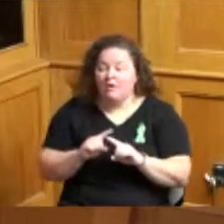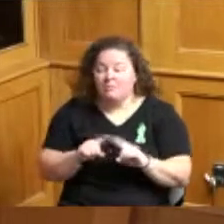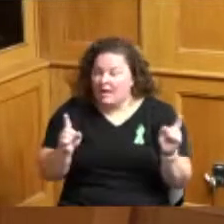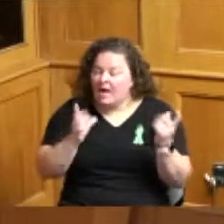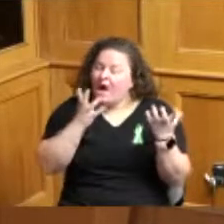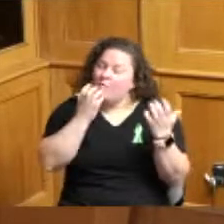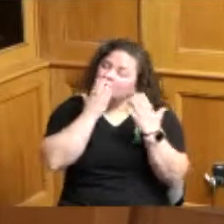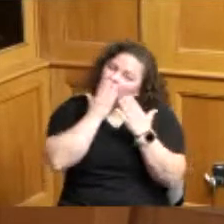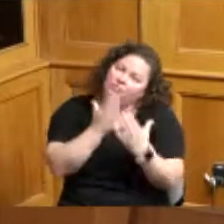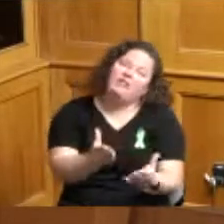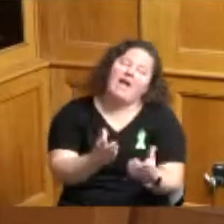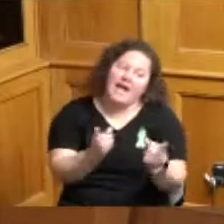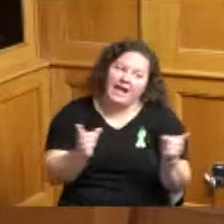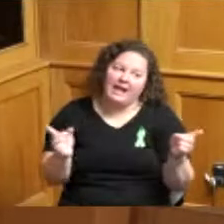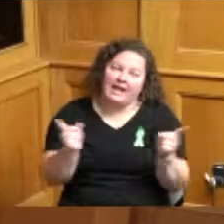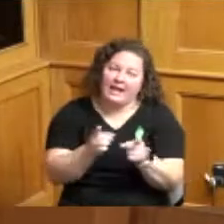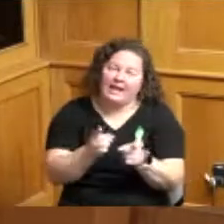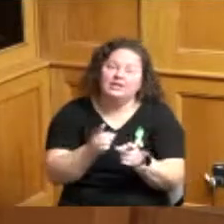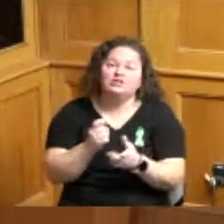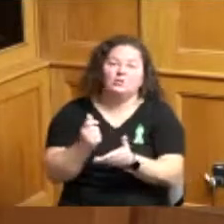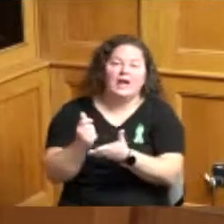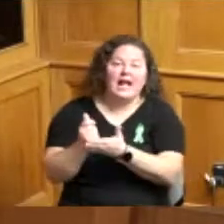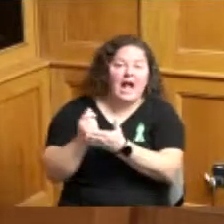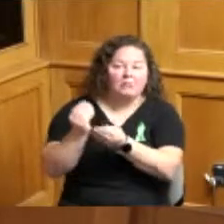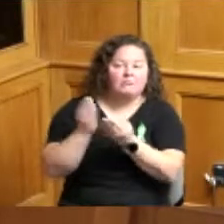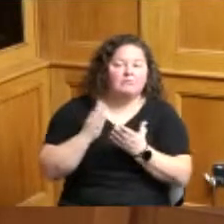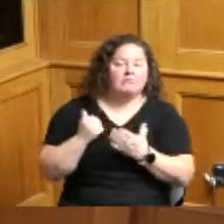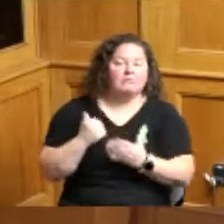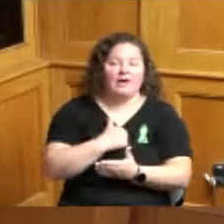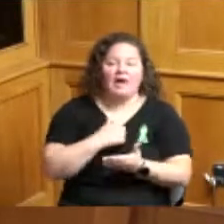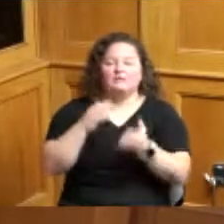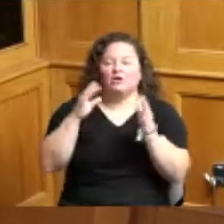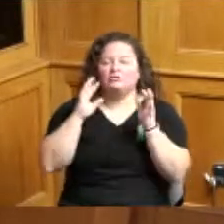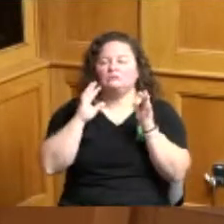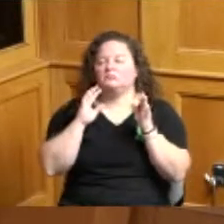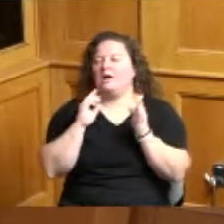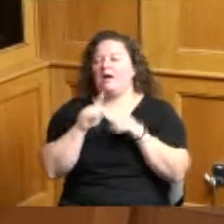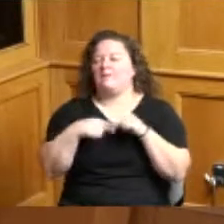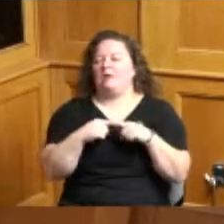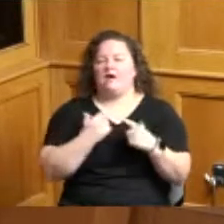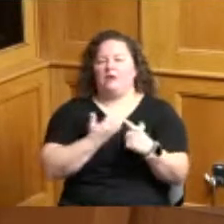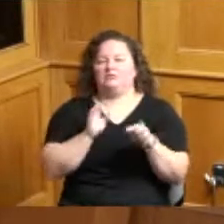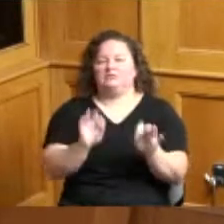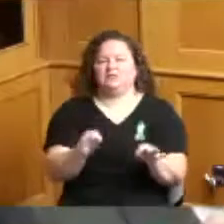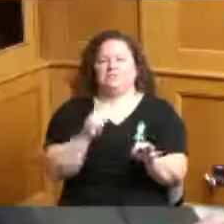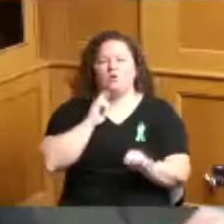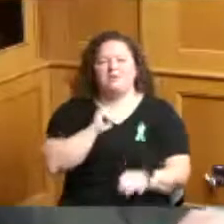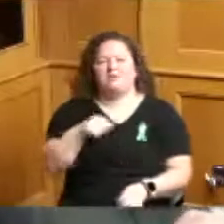for helping inform our decisions related to the ARP funding I too was out delivering some